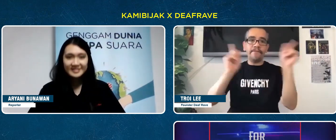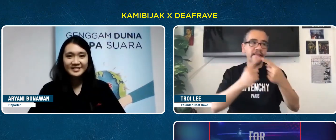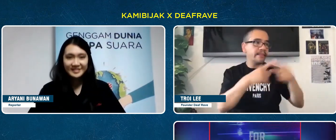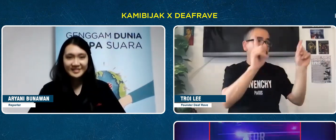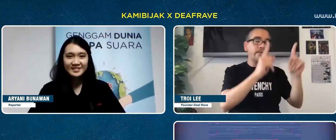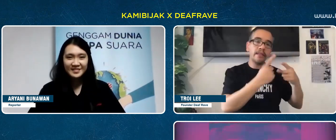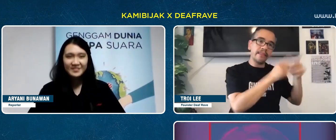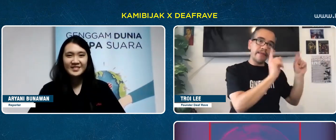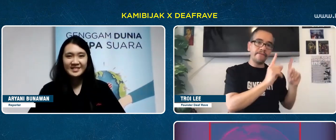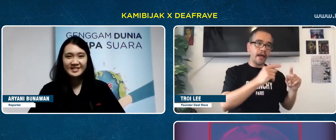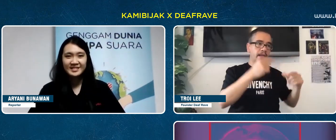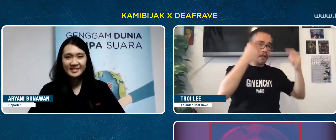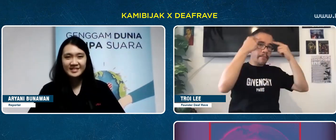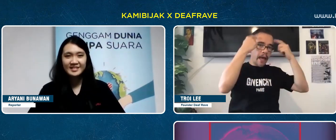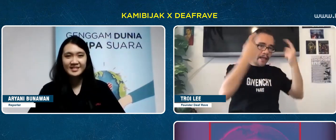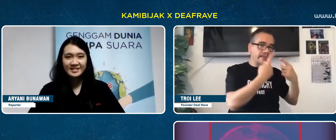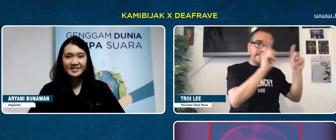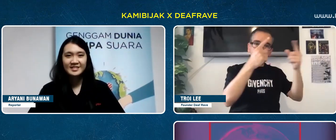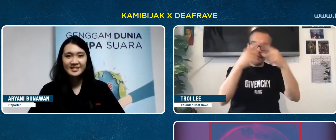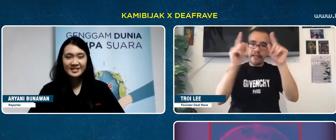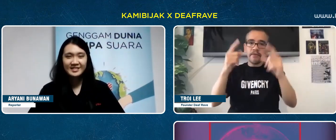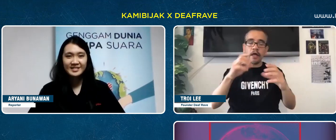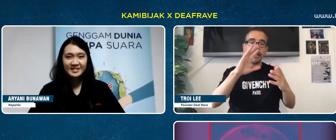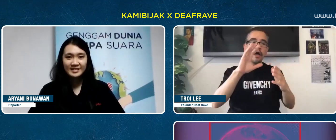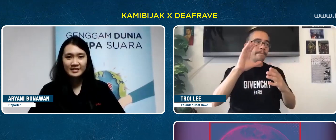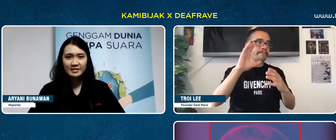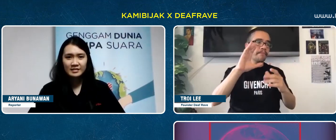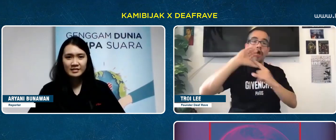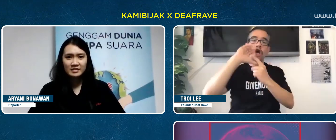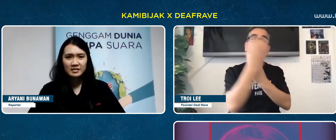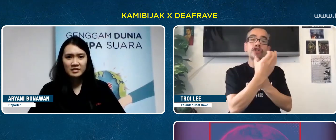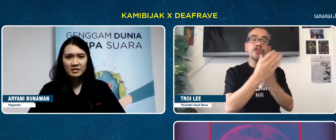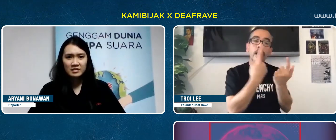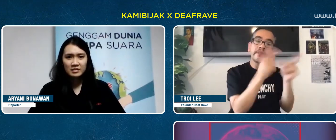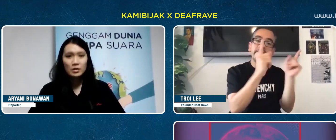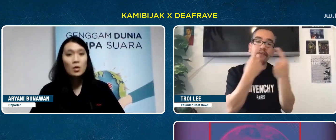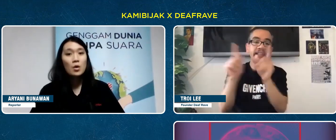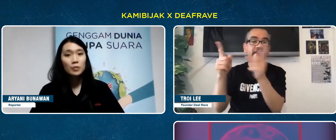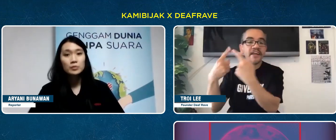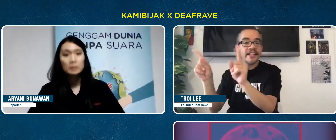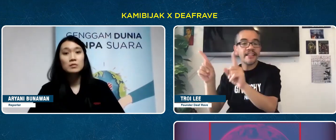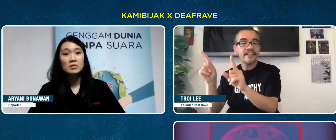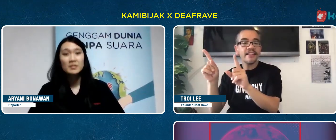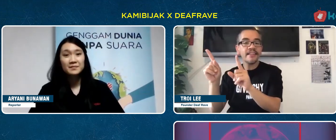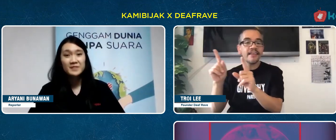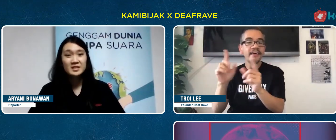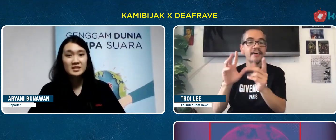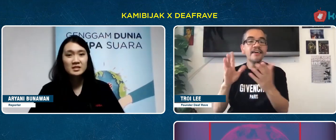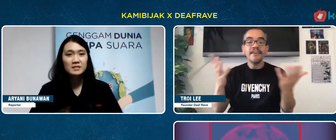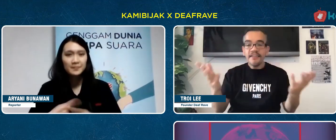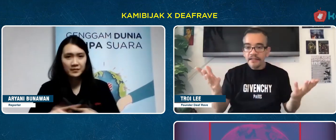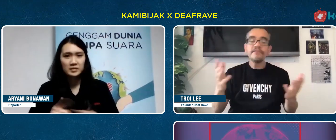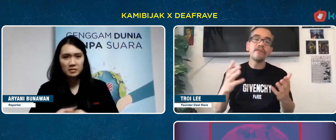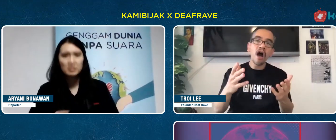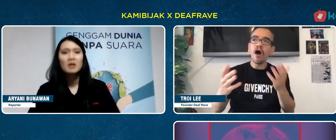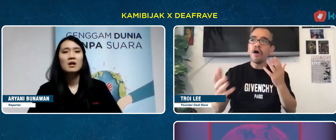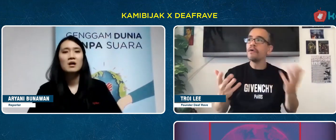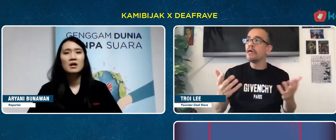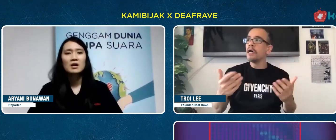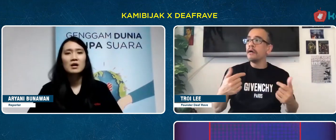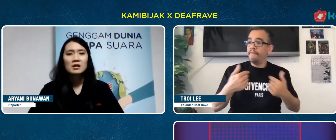There are many differences between language, culture, and way of thinking.